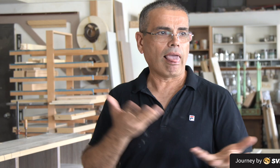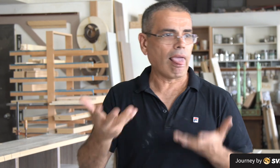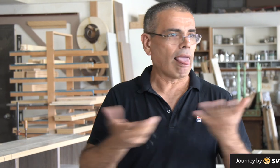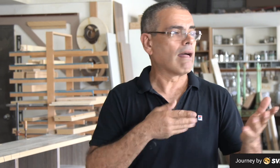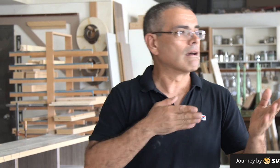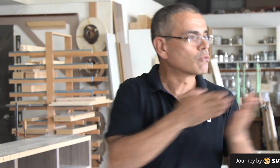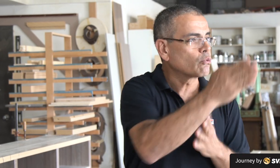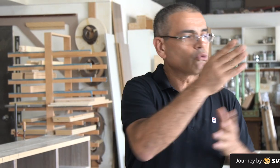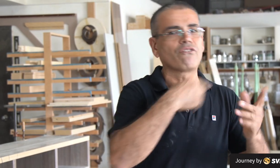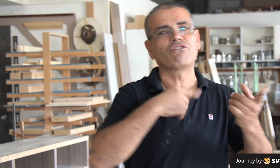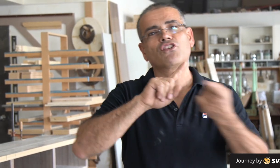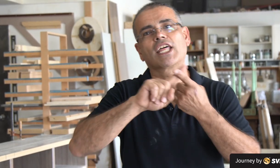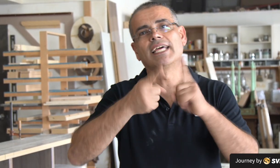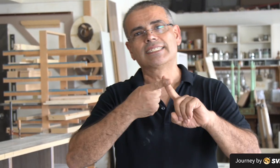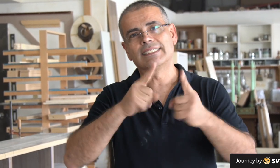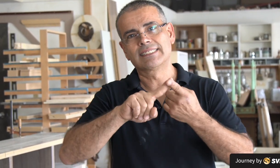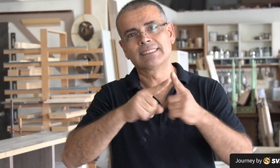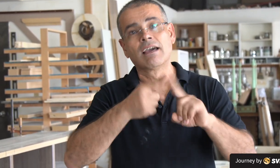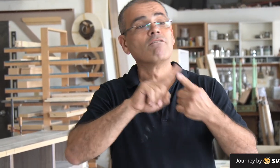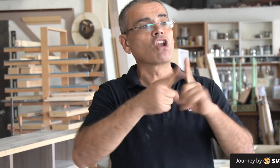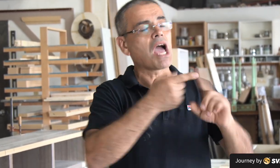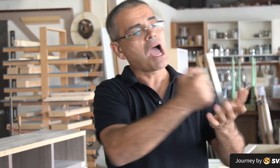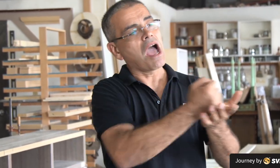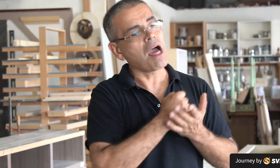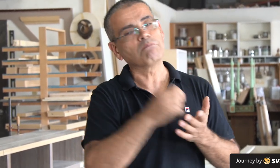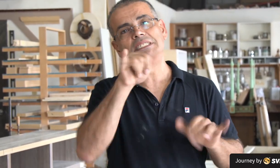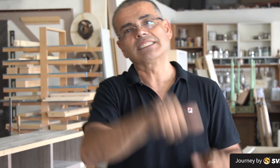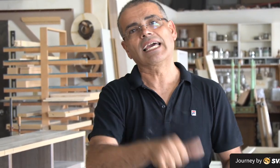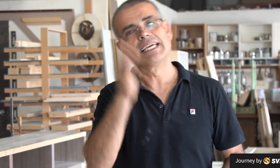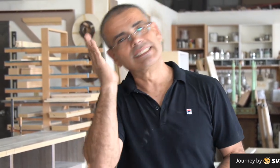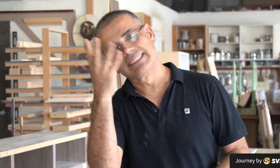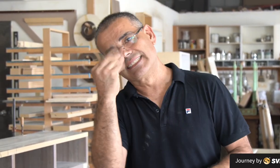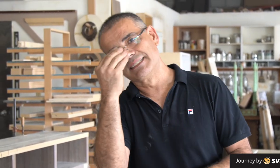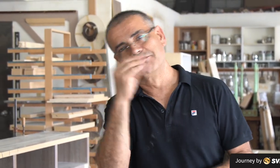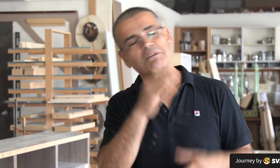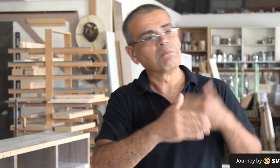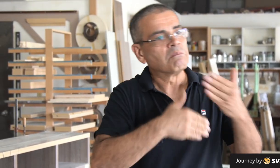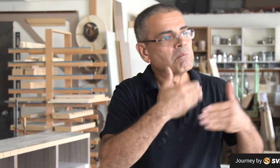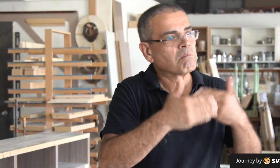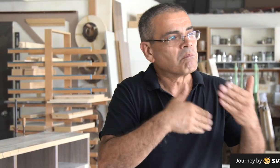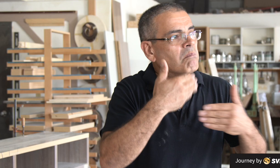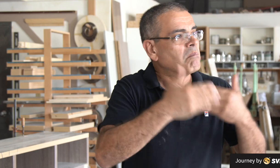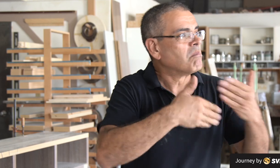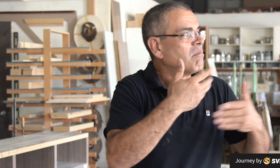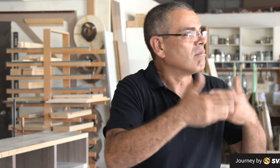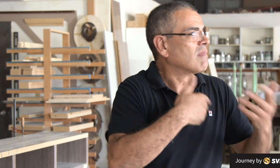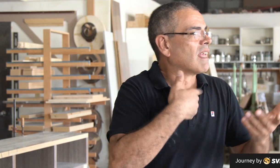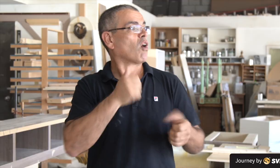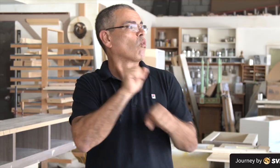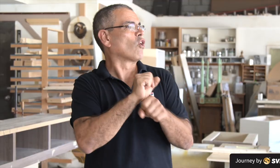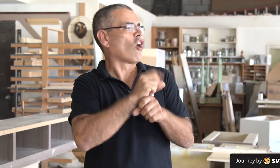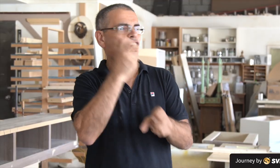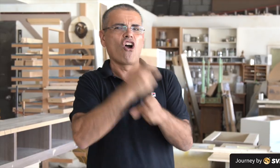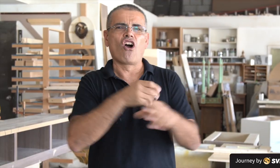I didn't know where to go, but I had friends offer a place to stay for awhile.